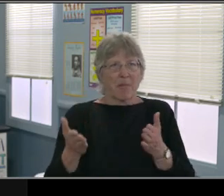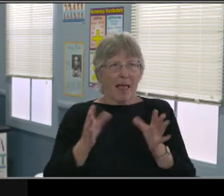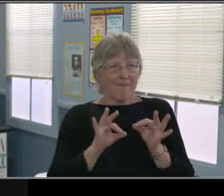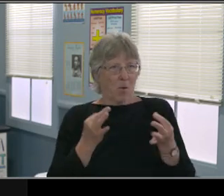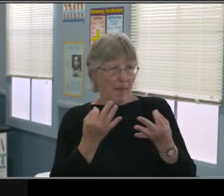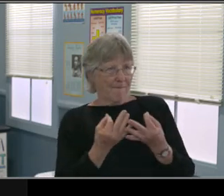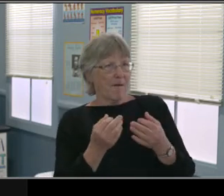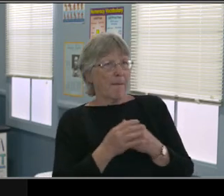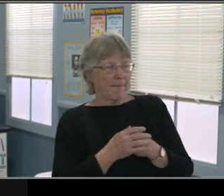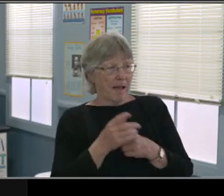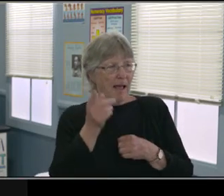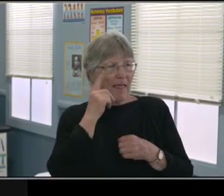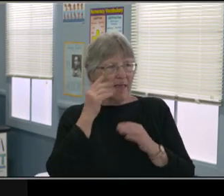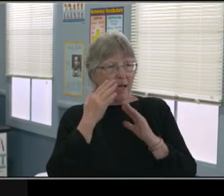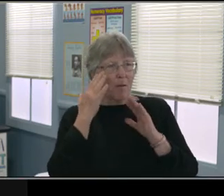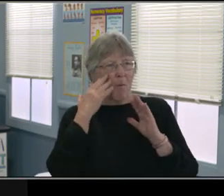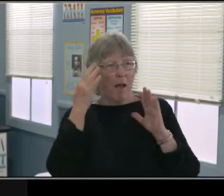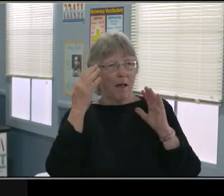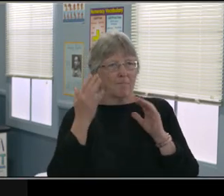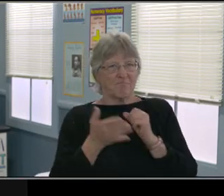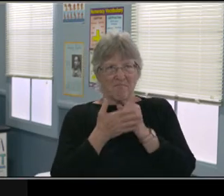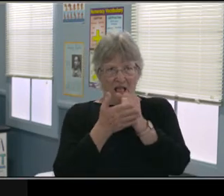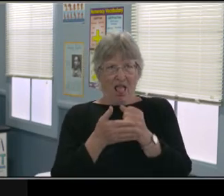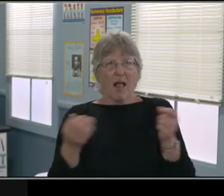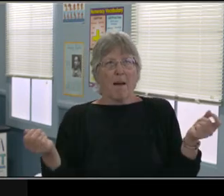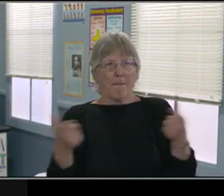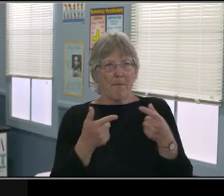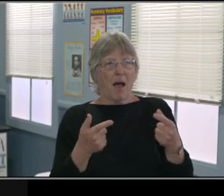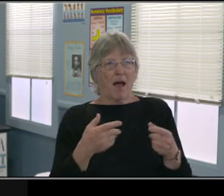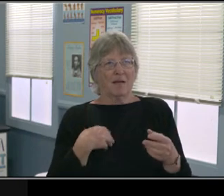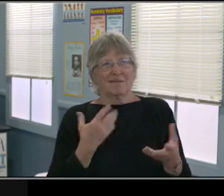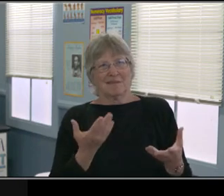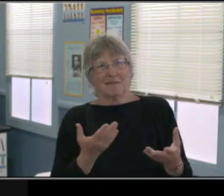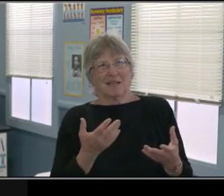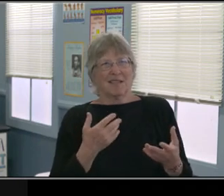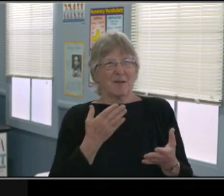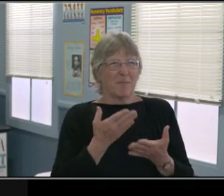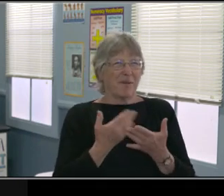auditory processing difficulties, ADHD, you name it,